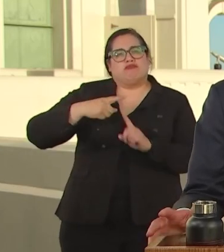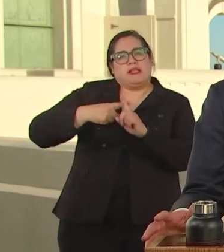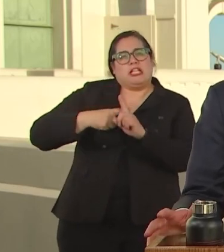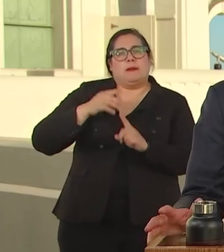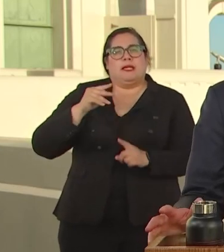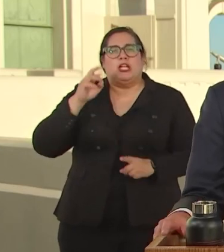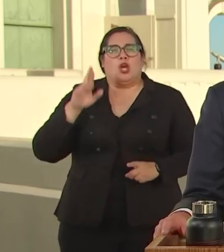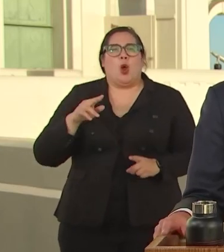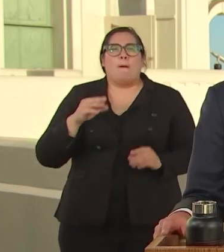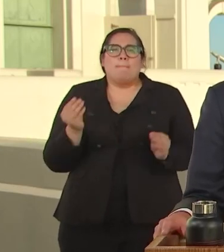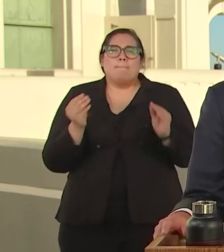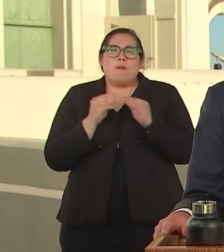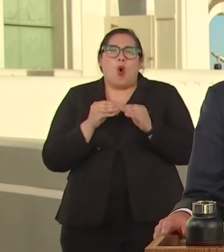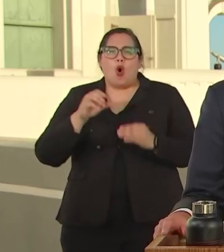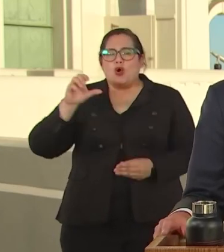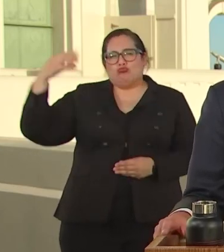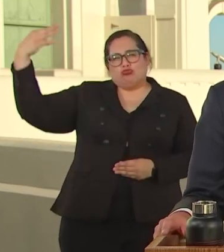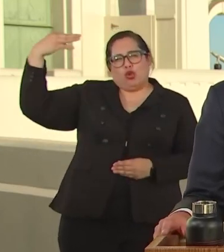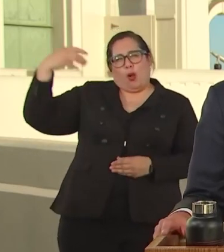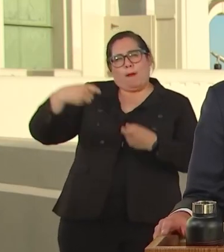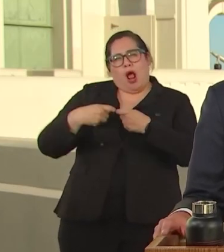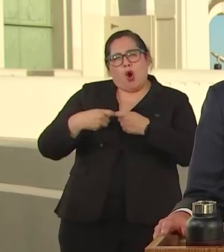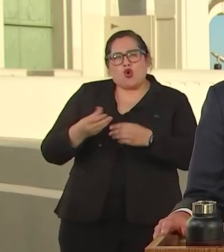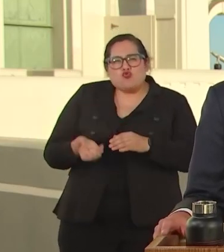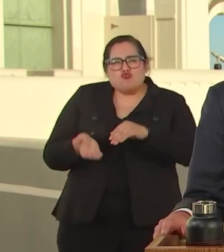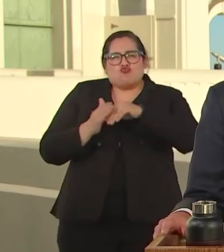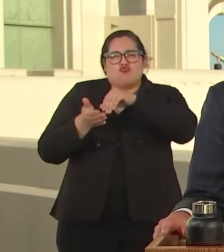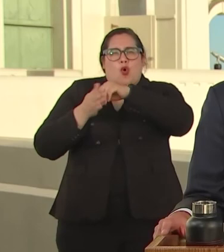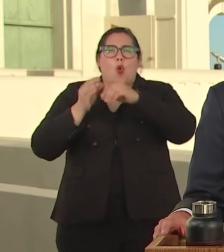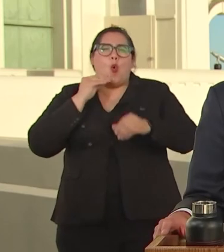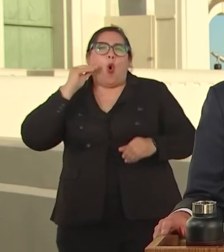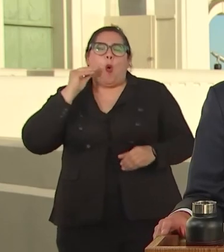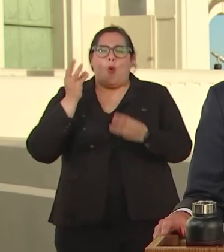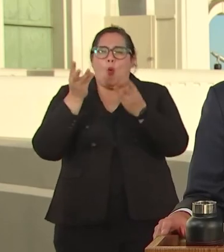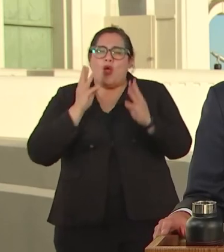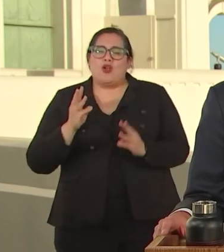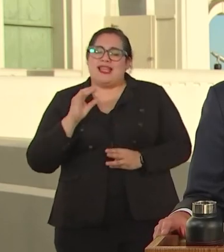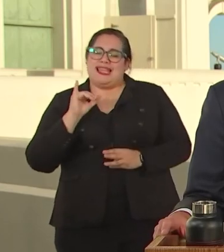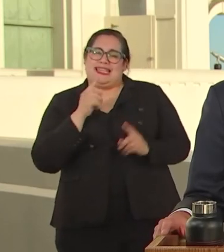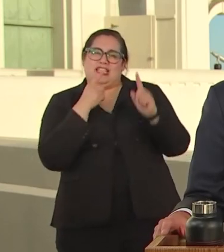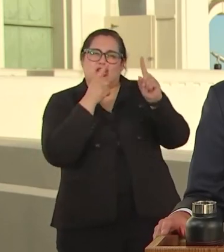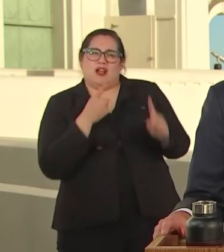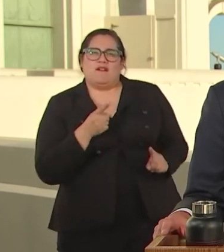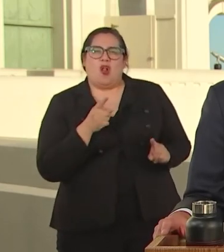THE NUMBER OF HOUSING THAT RECEIVE FREE INSULATION.